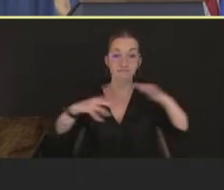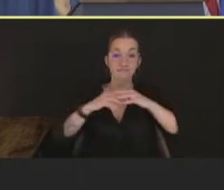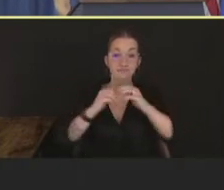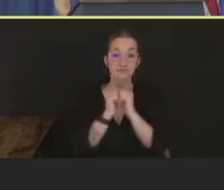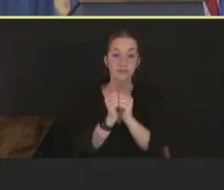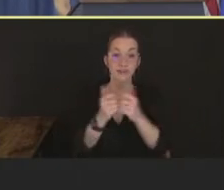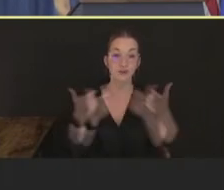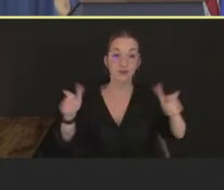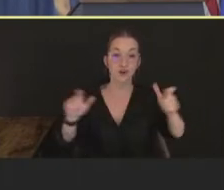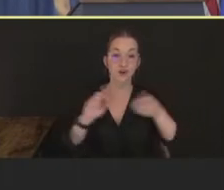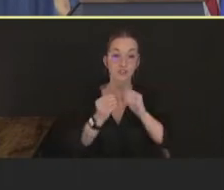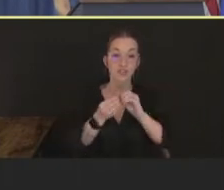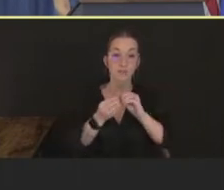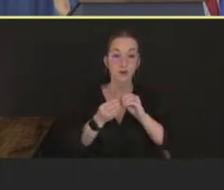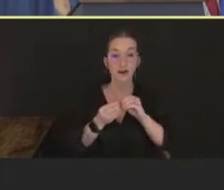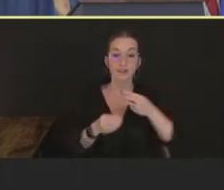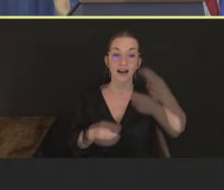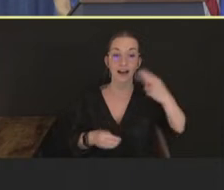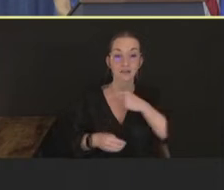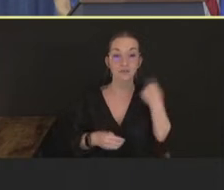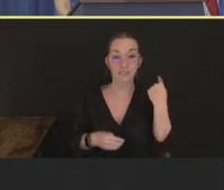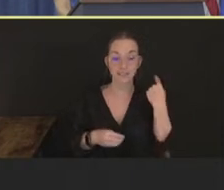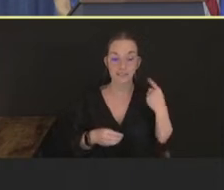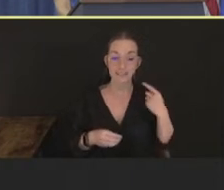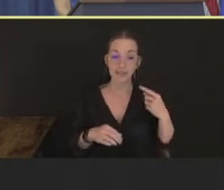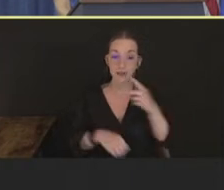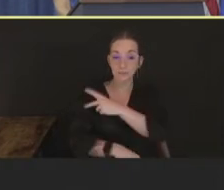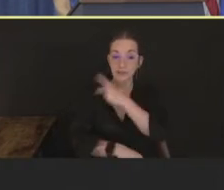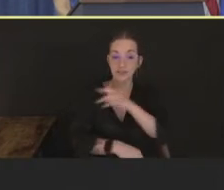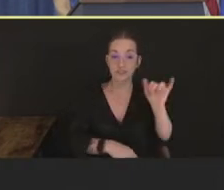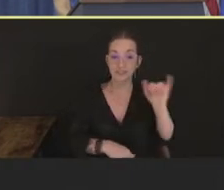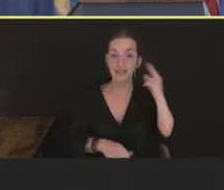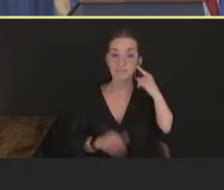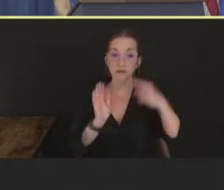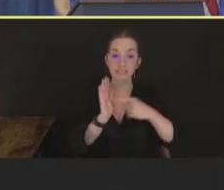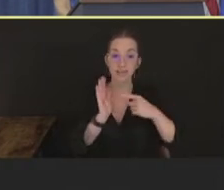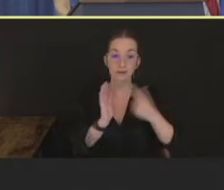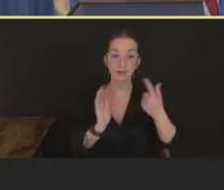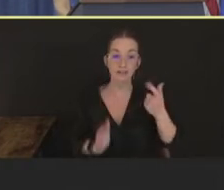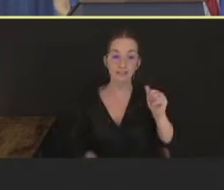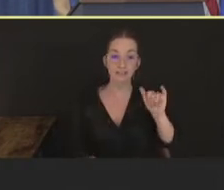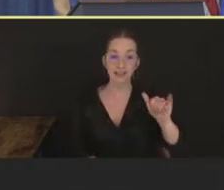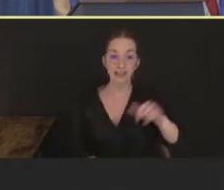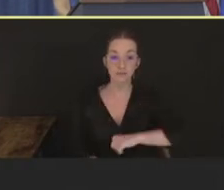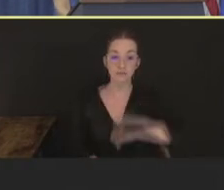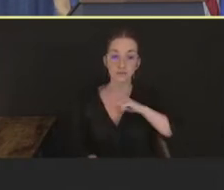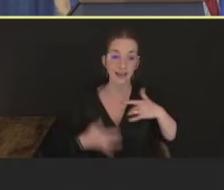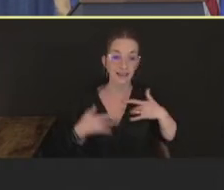these are centered around large gay pride events in everywhere from Atlanta to Charlottesville,